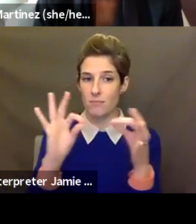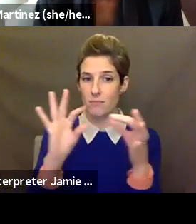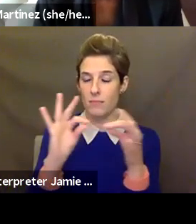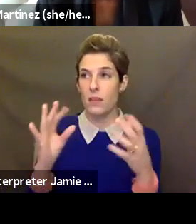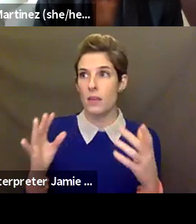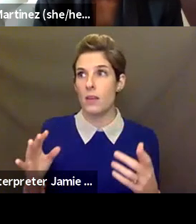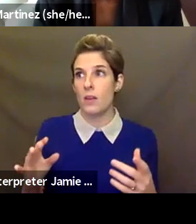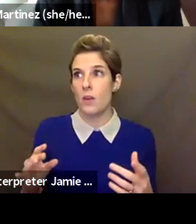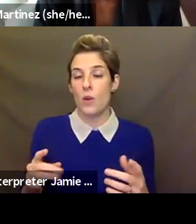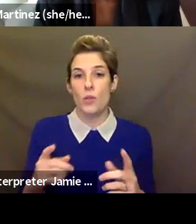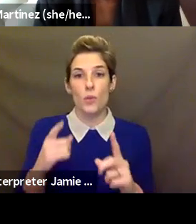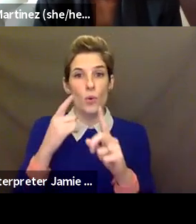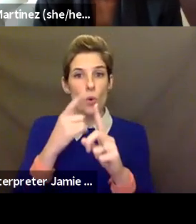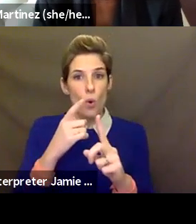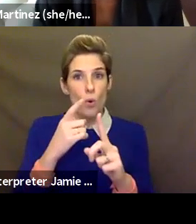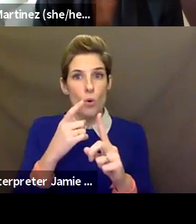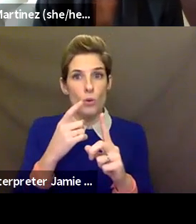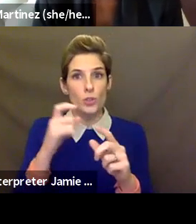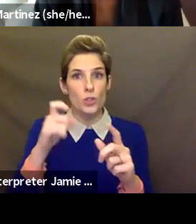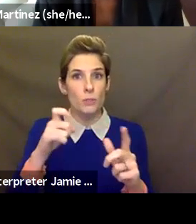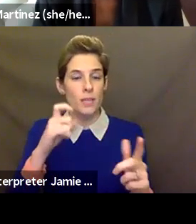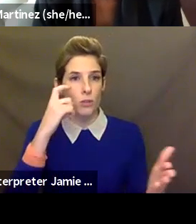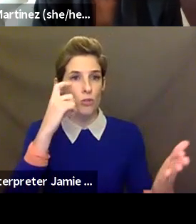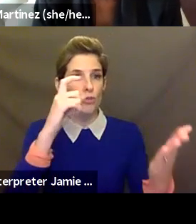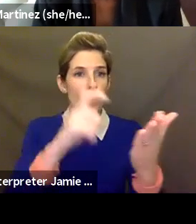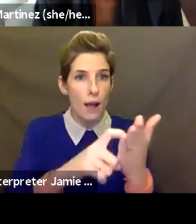recognizing and noticing when you have a student that either